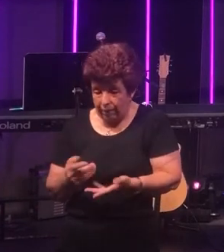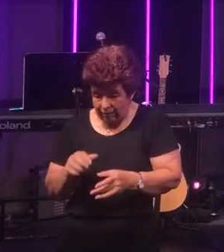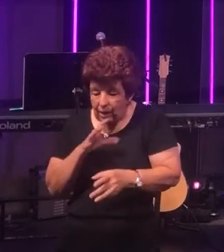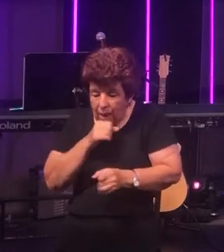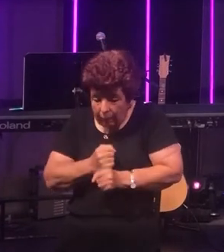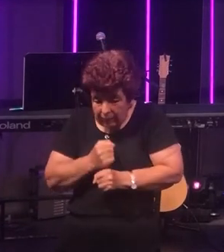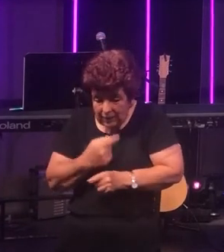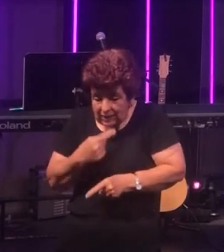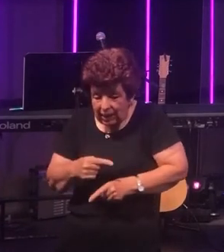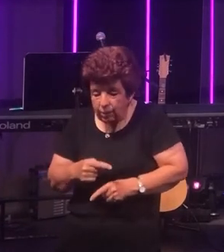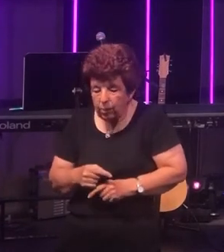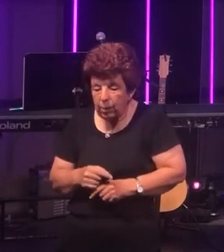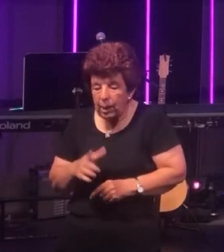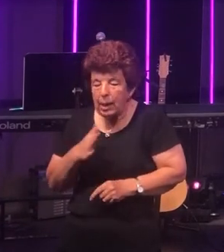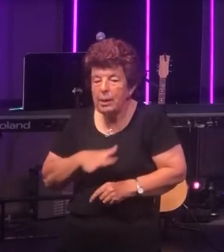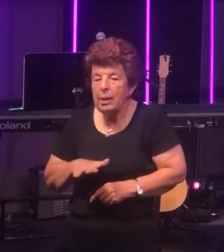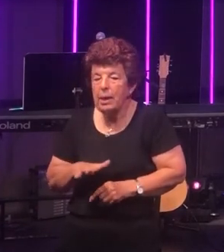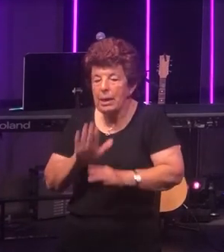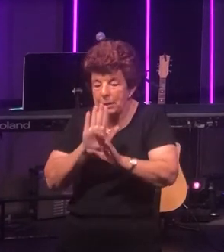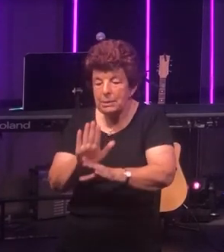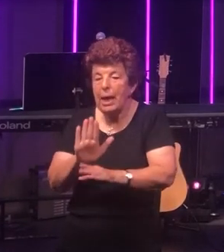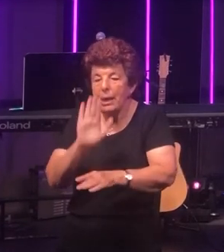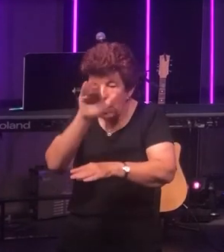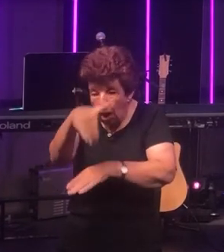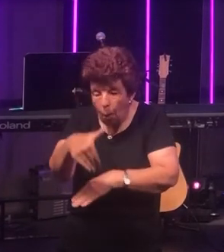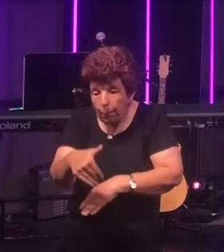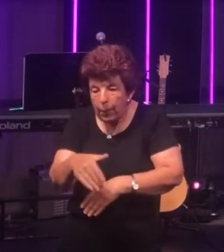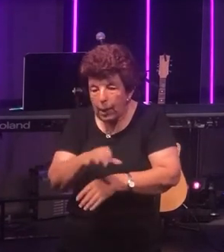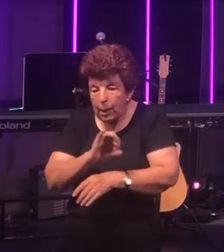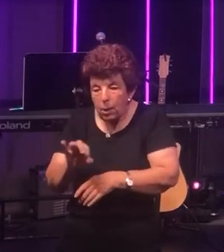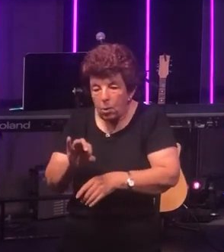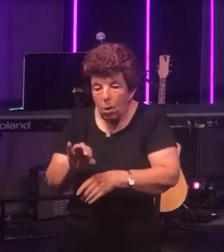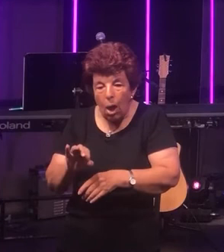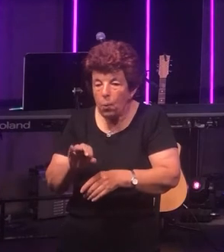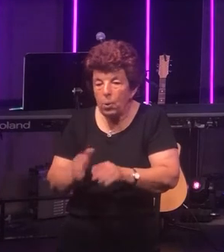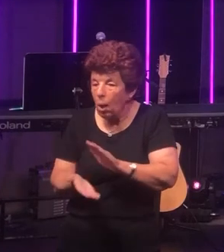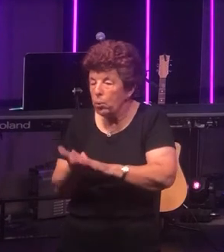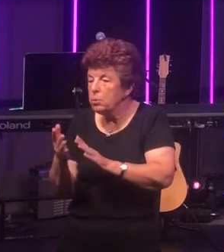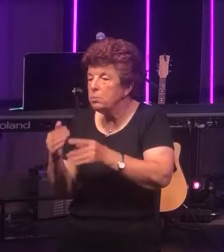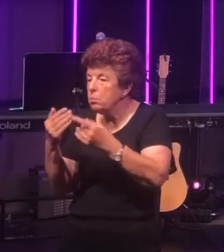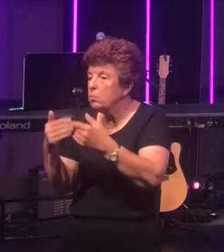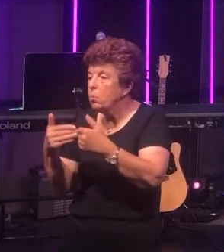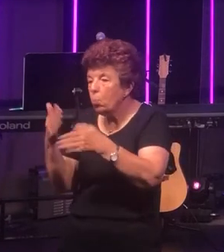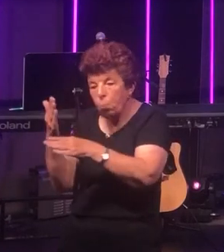website says they need to stay at home - no public places like work or school